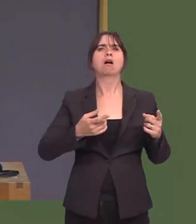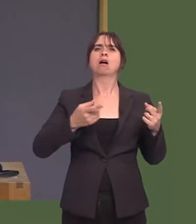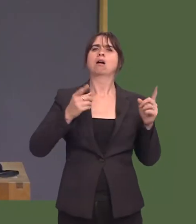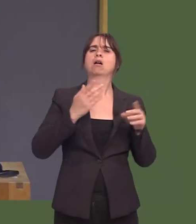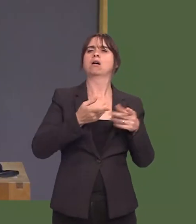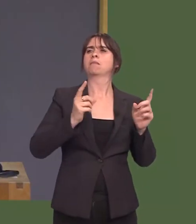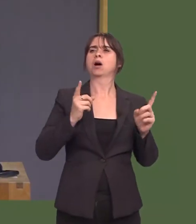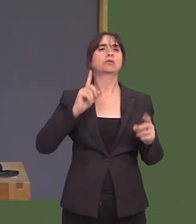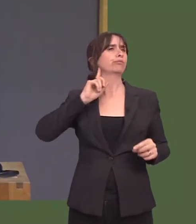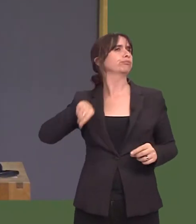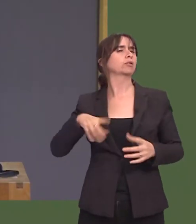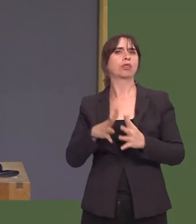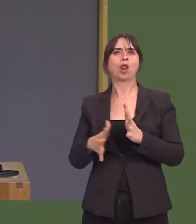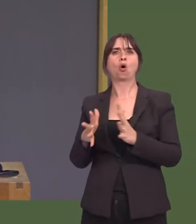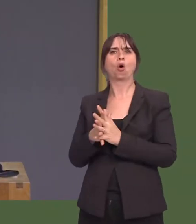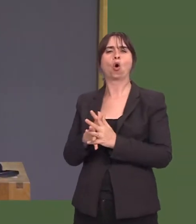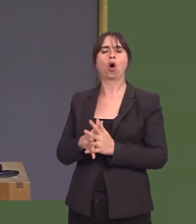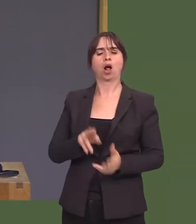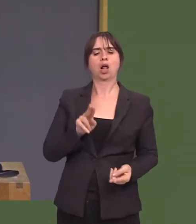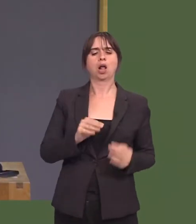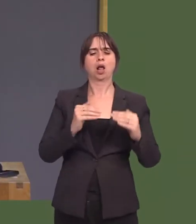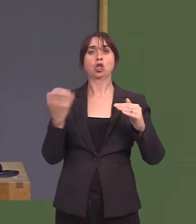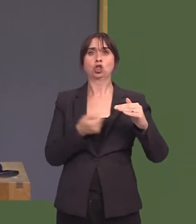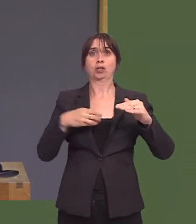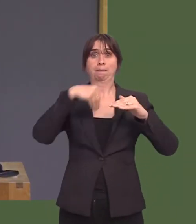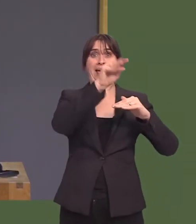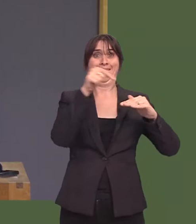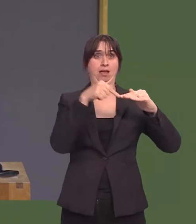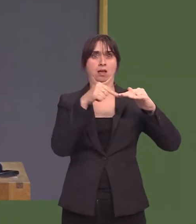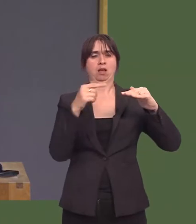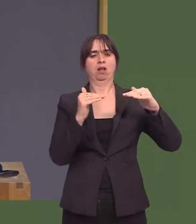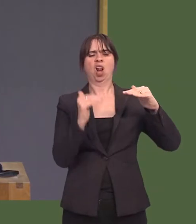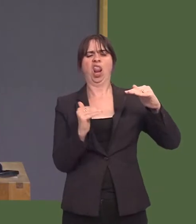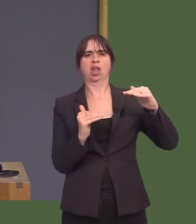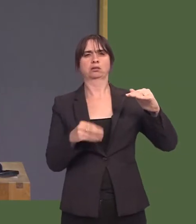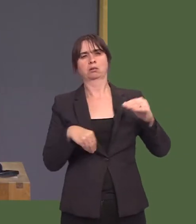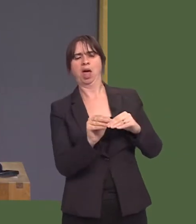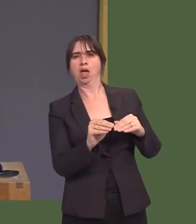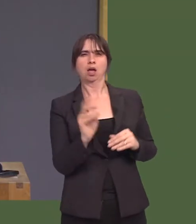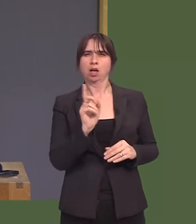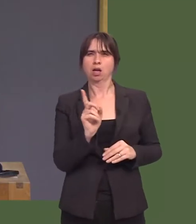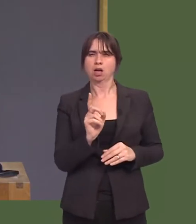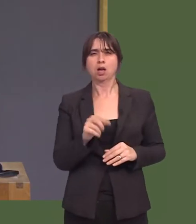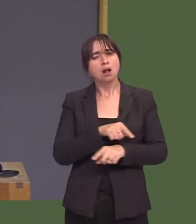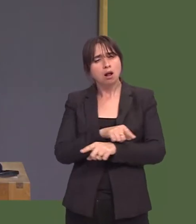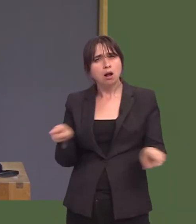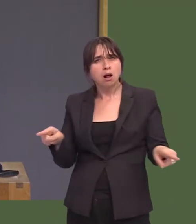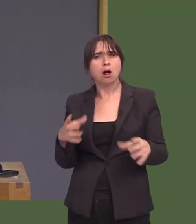What is of more concern is that the average wage rate at the bottom of the income scale is being driven down for more and more people.